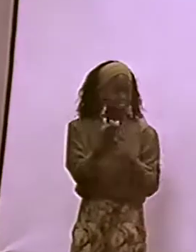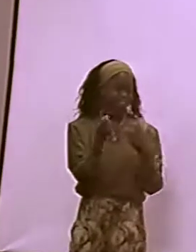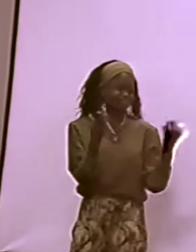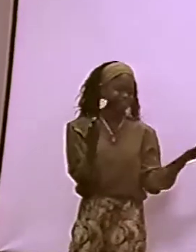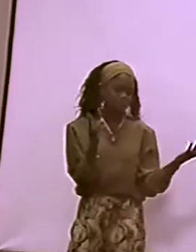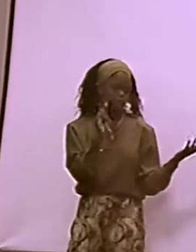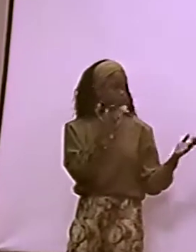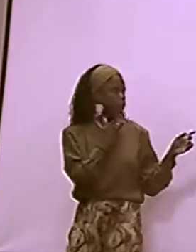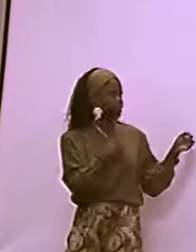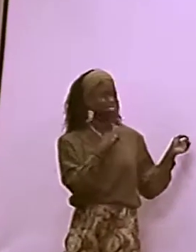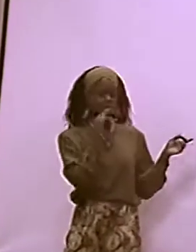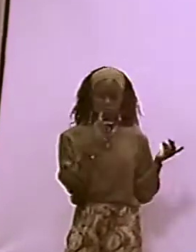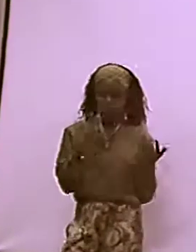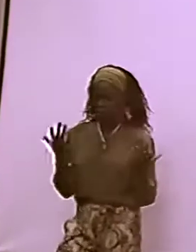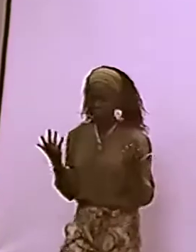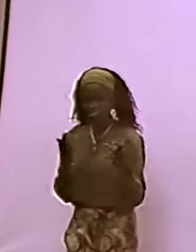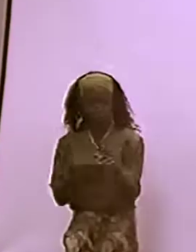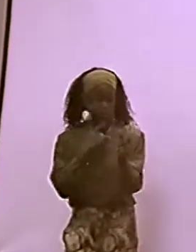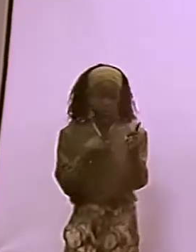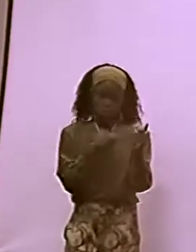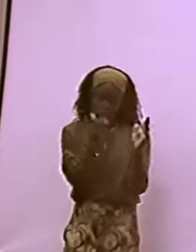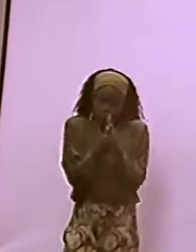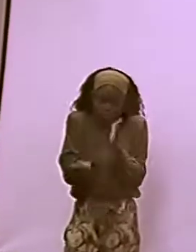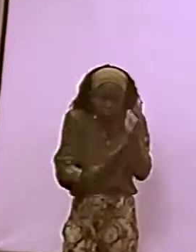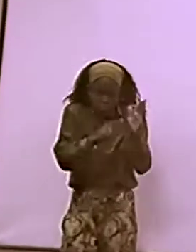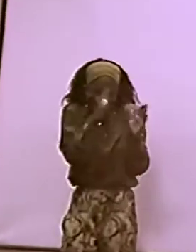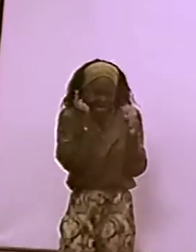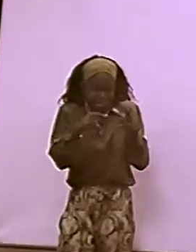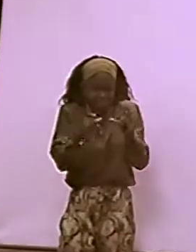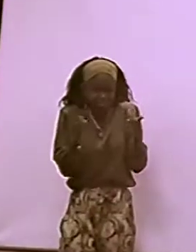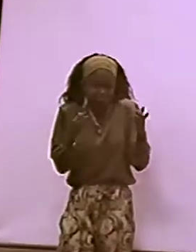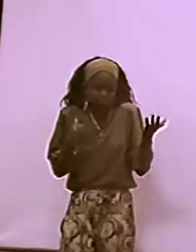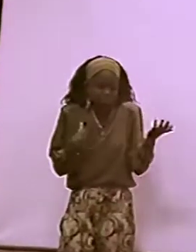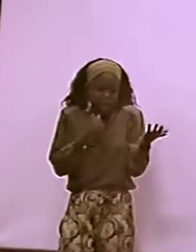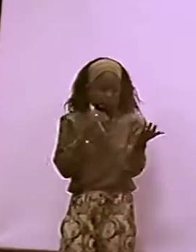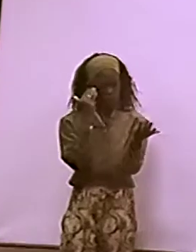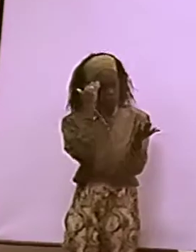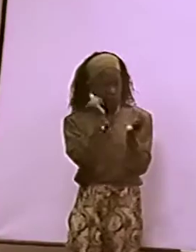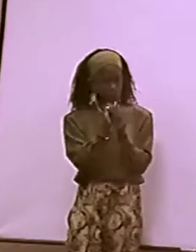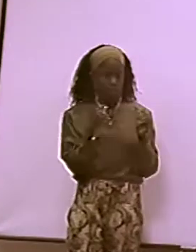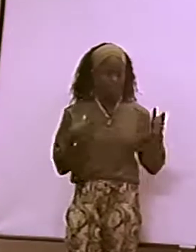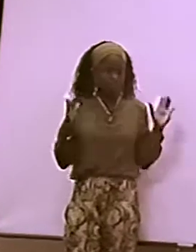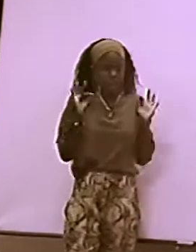AND I TRIED MY BEST AND TRIED TO INCORPORATE THE BLACK ATTITUDE IN THAT AND THE BLACK WAY OF SEEING.